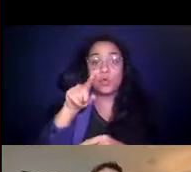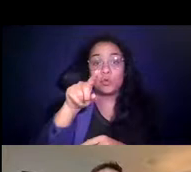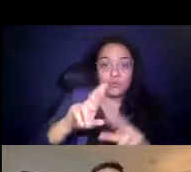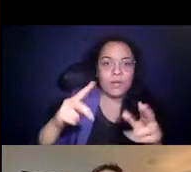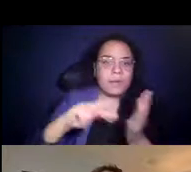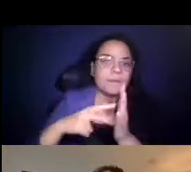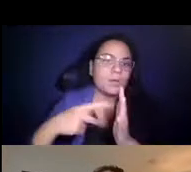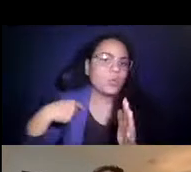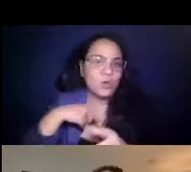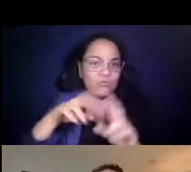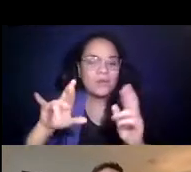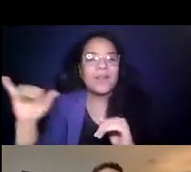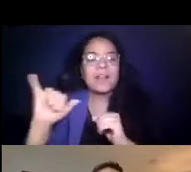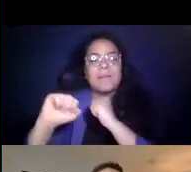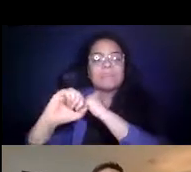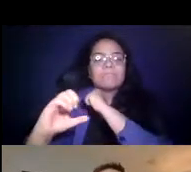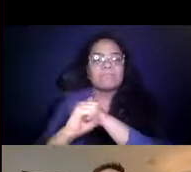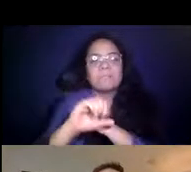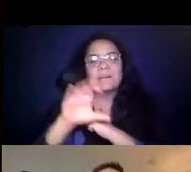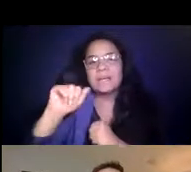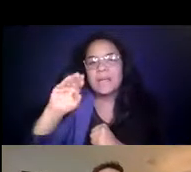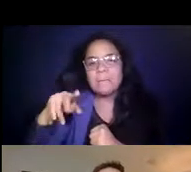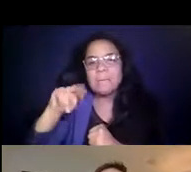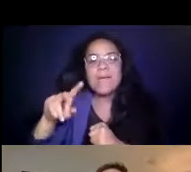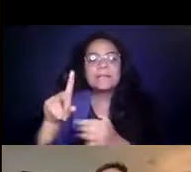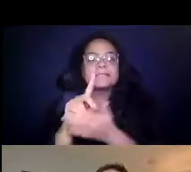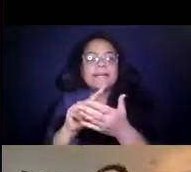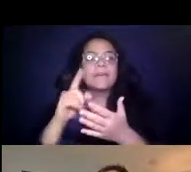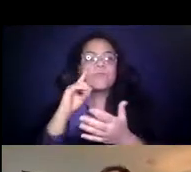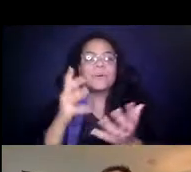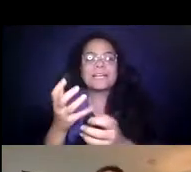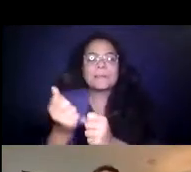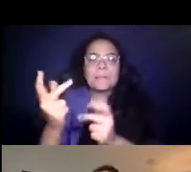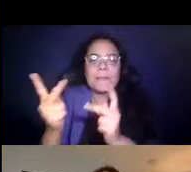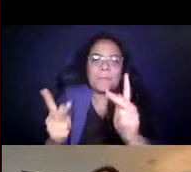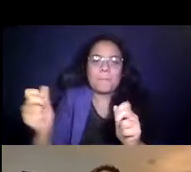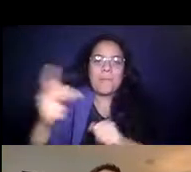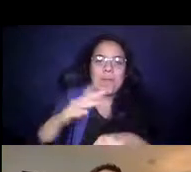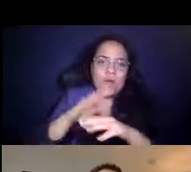14:22:50 A campaign that's designed around getting people back on the bus. 14:22:51 I was particularly interested.